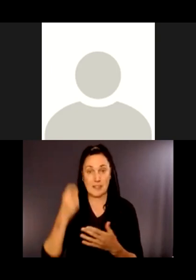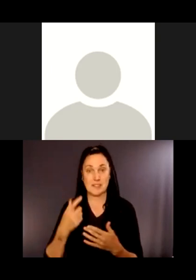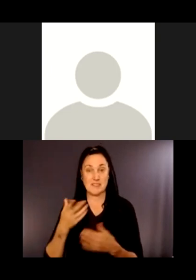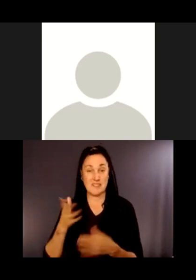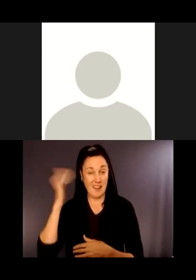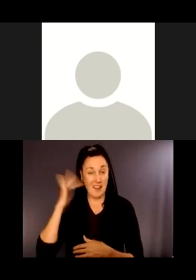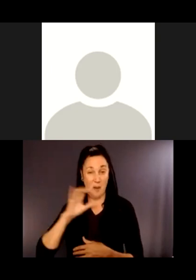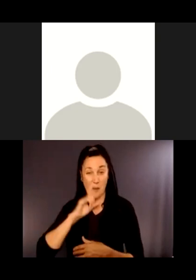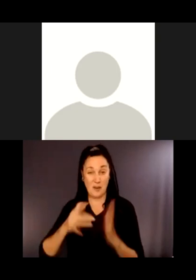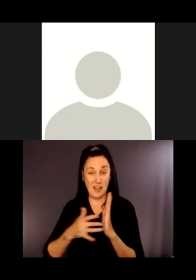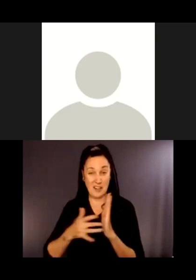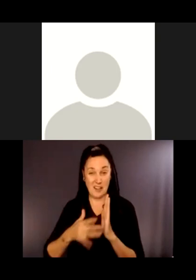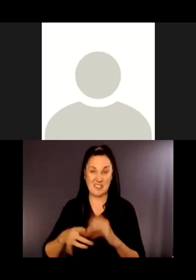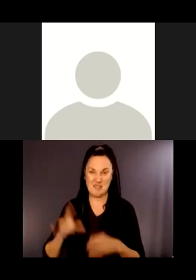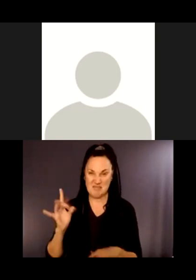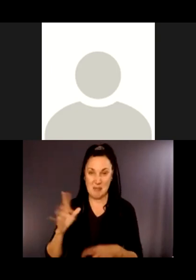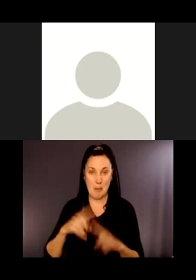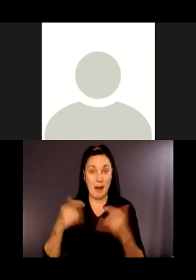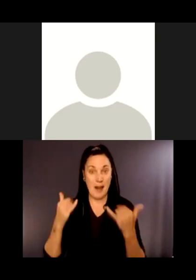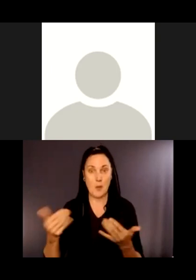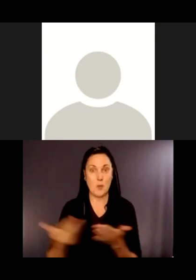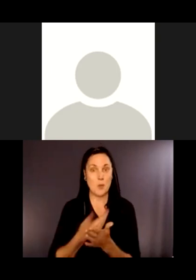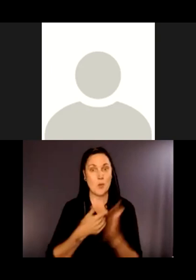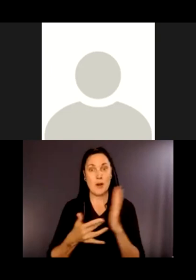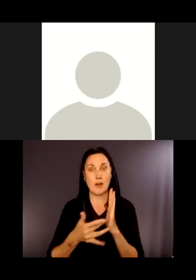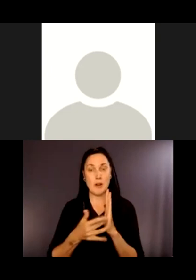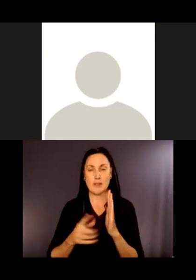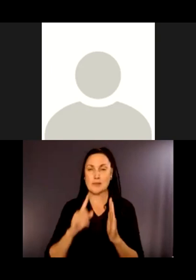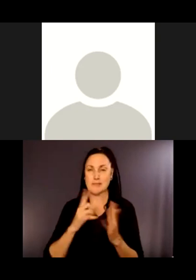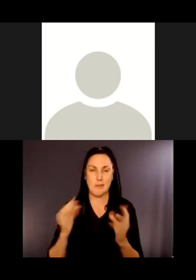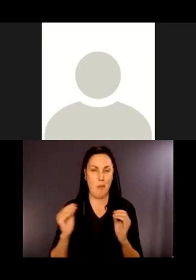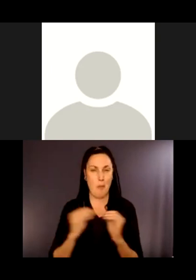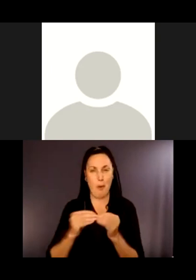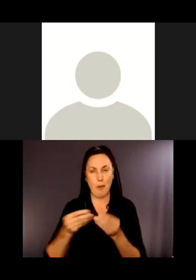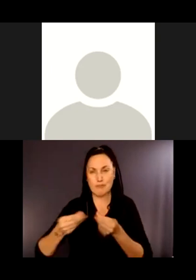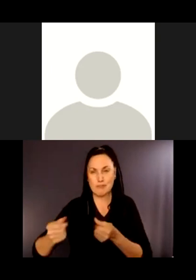So this started in the '70s. Engineers found ways to install things deep underground and